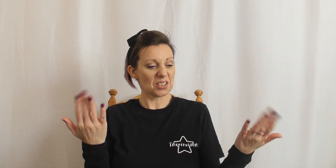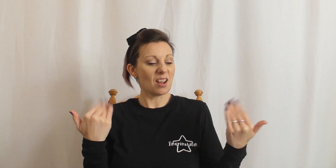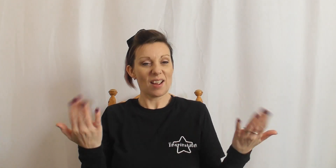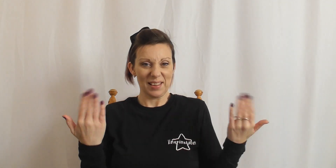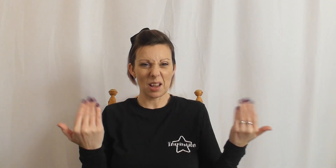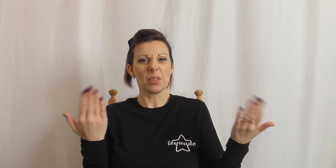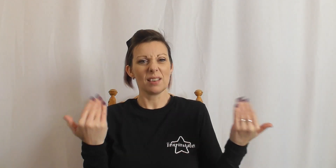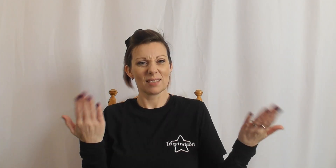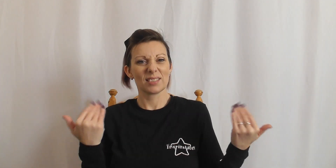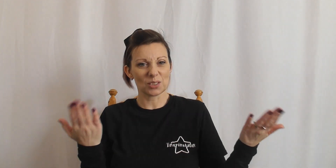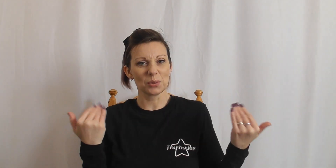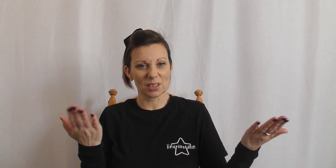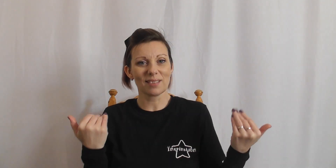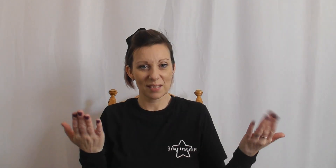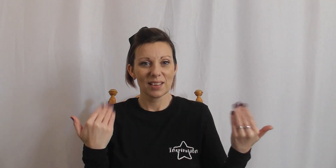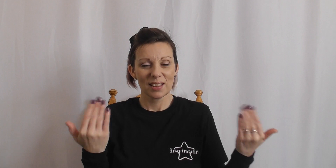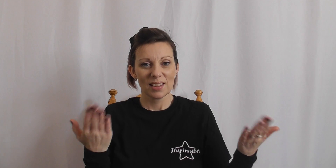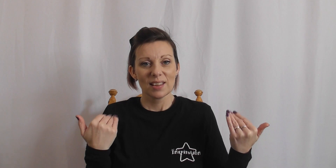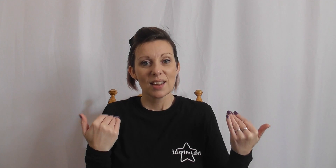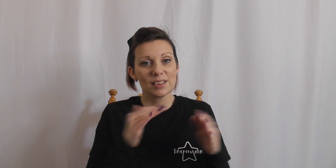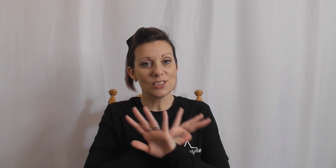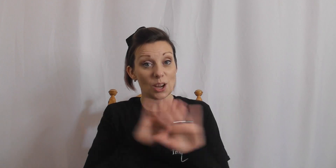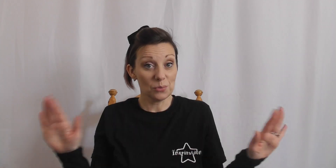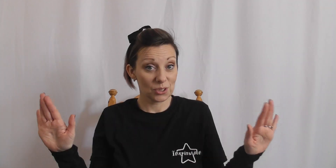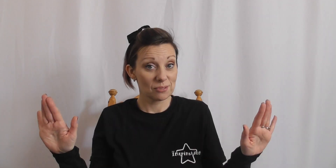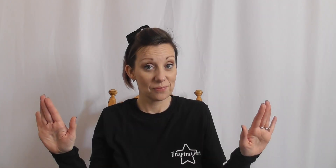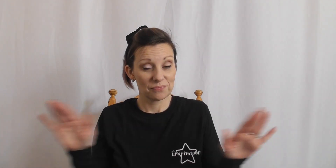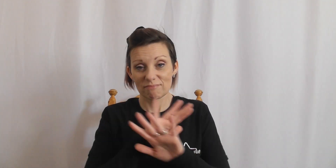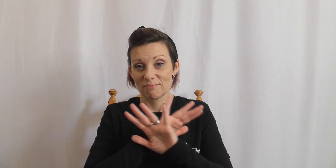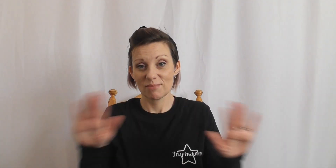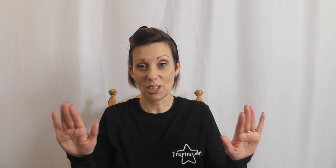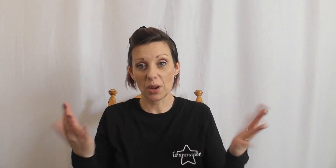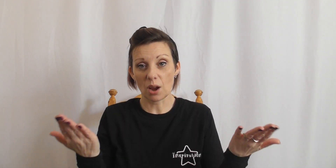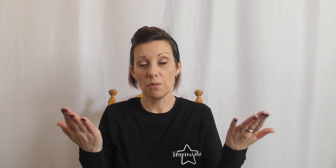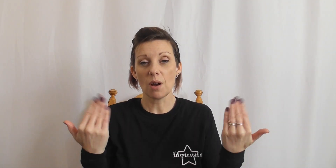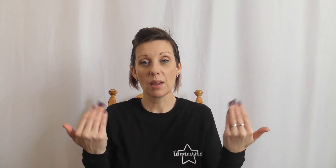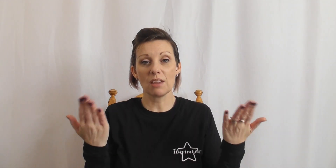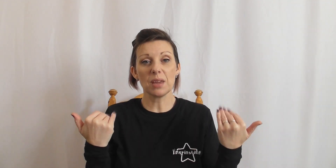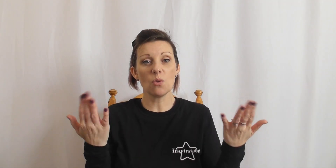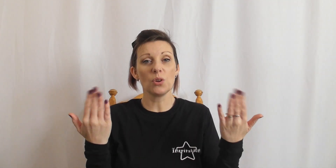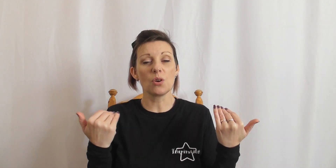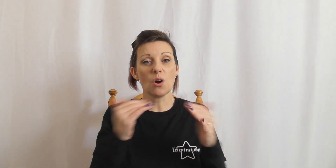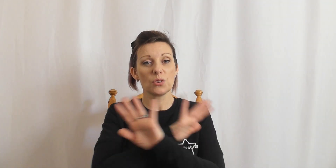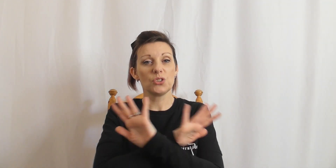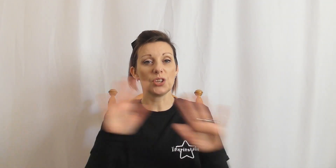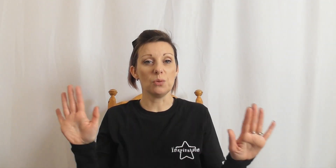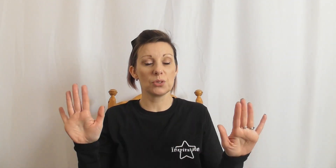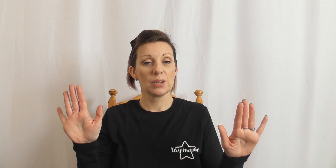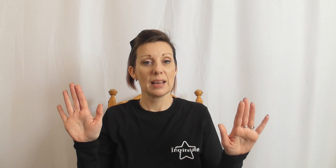go like, come on then, It's that sort of sign. Don't, so we're gonna go, give me all you got don't